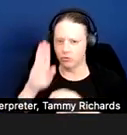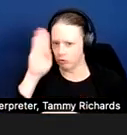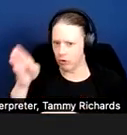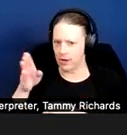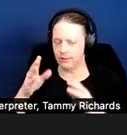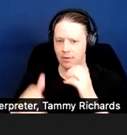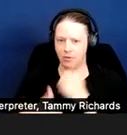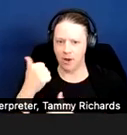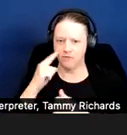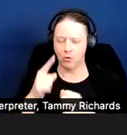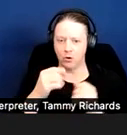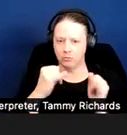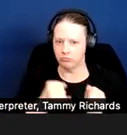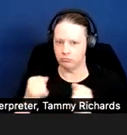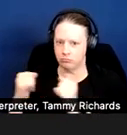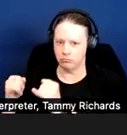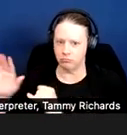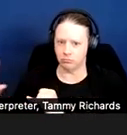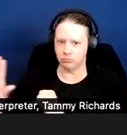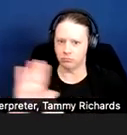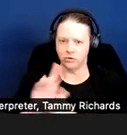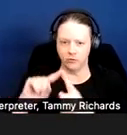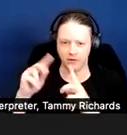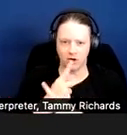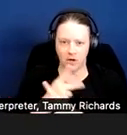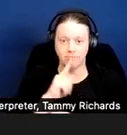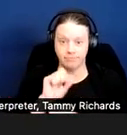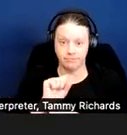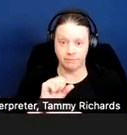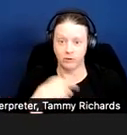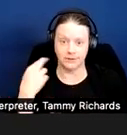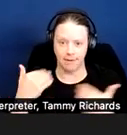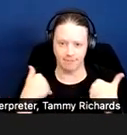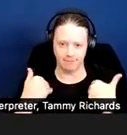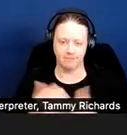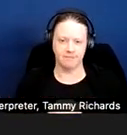analysis to figure out if that is the case.